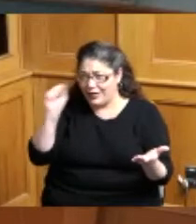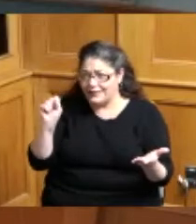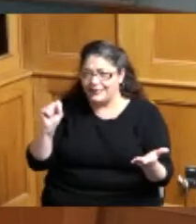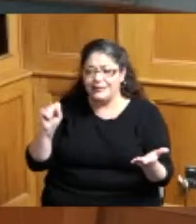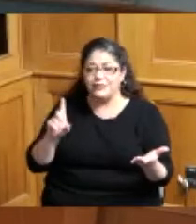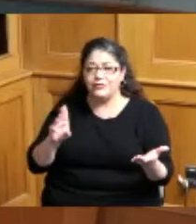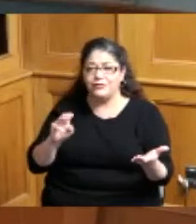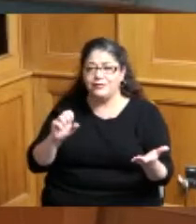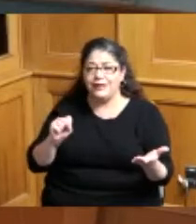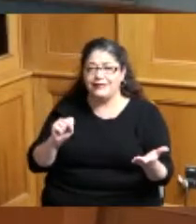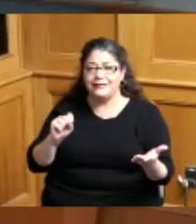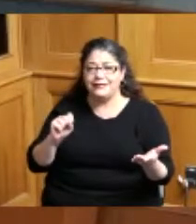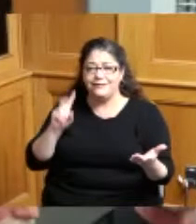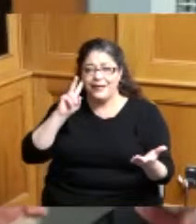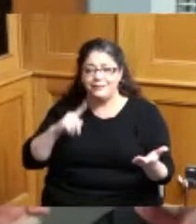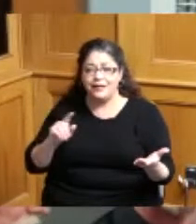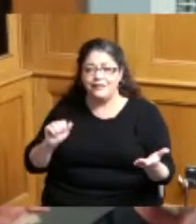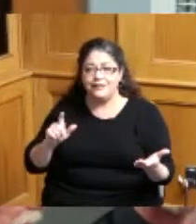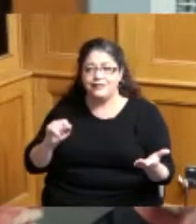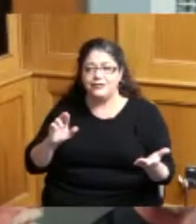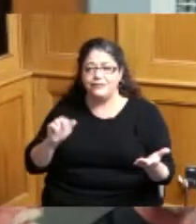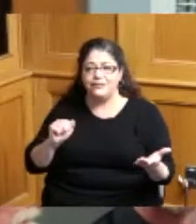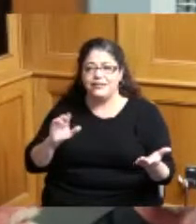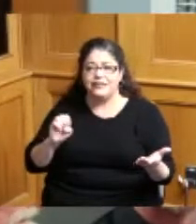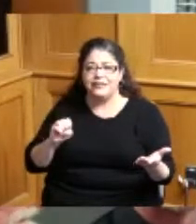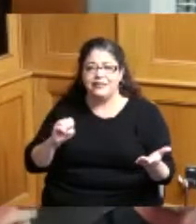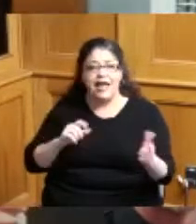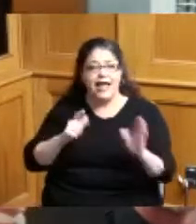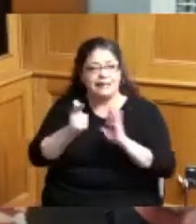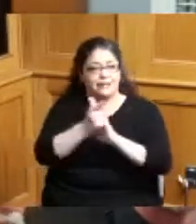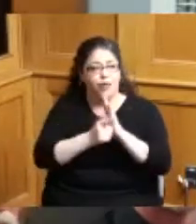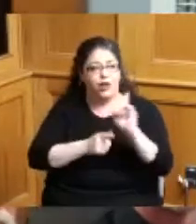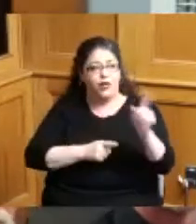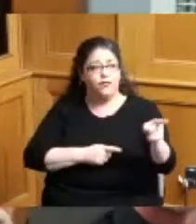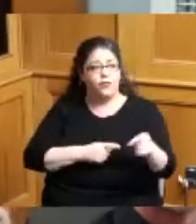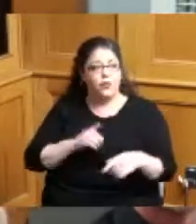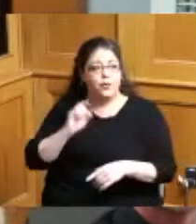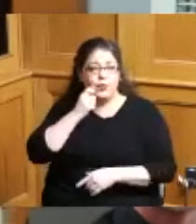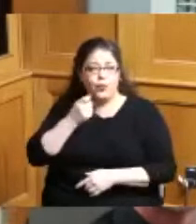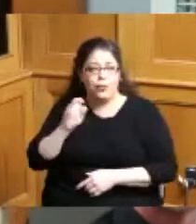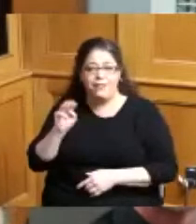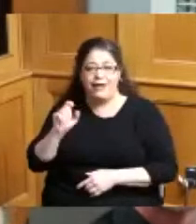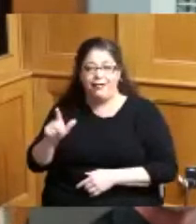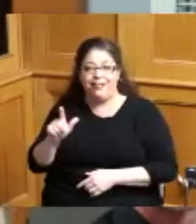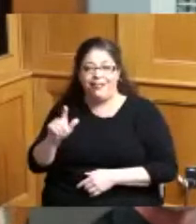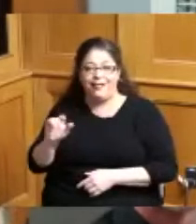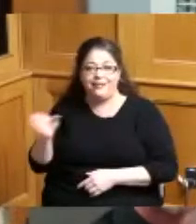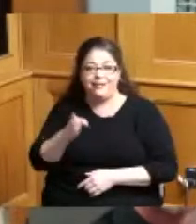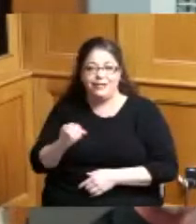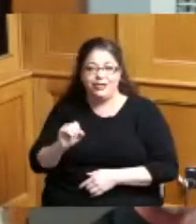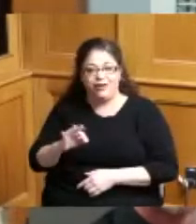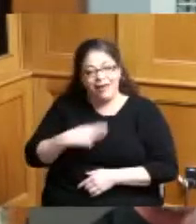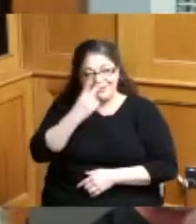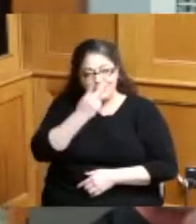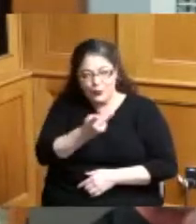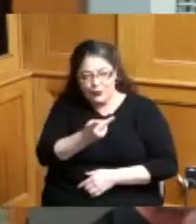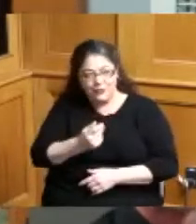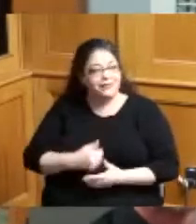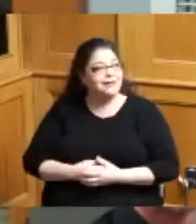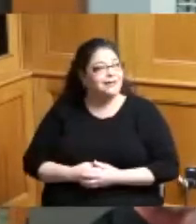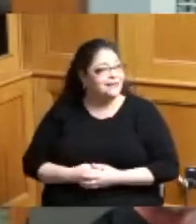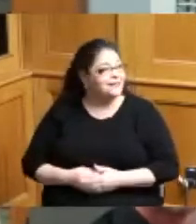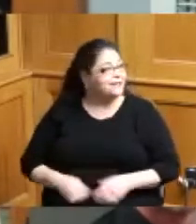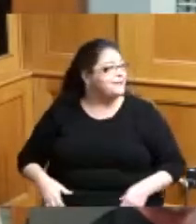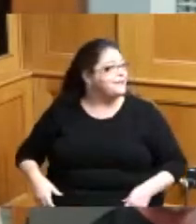Lisa Reece we got the Prosecutor over there cool Michael and Jeff I see you what up that's good